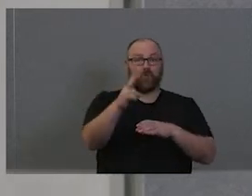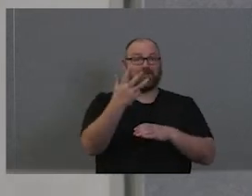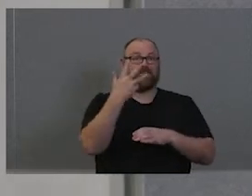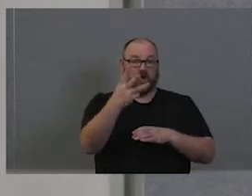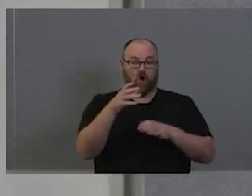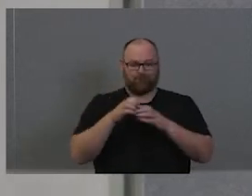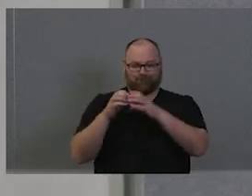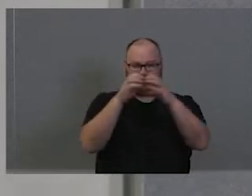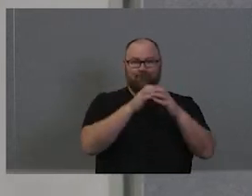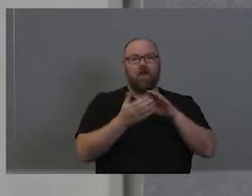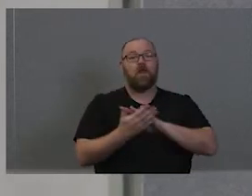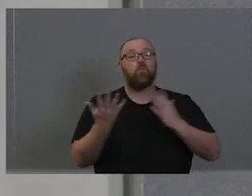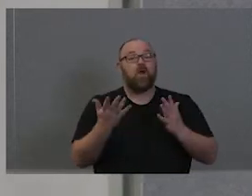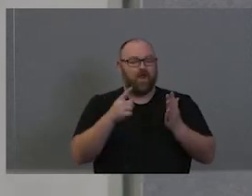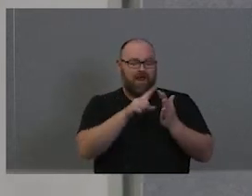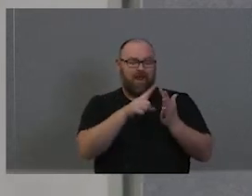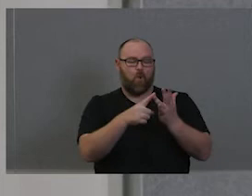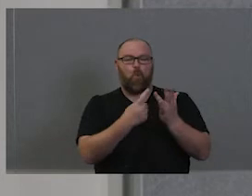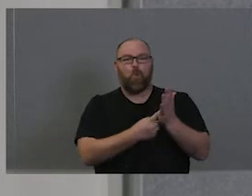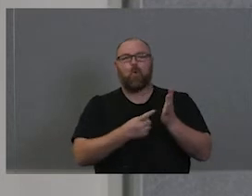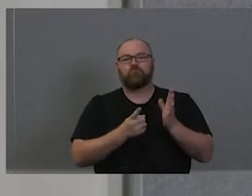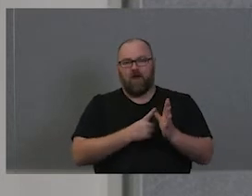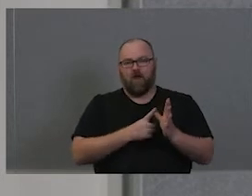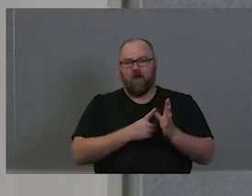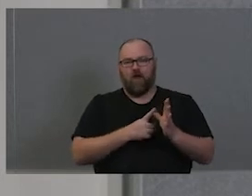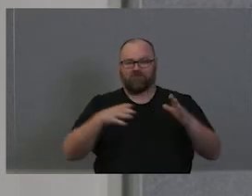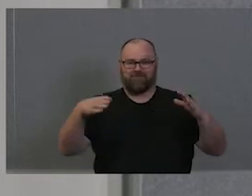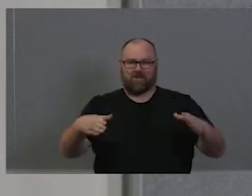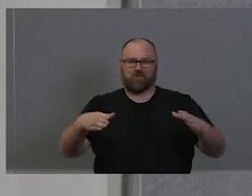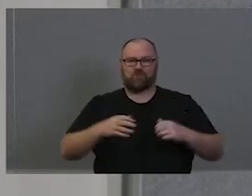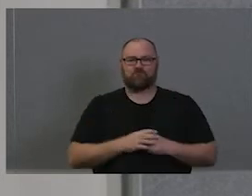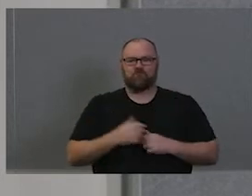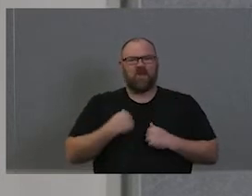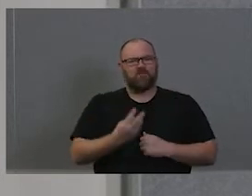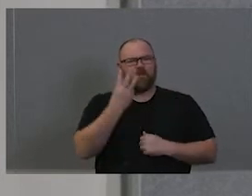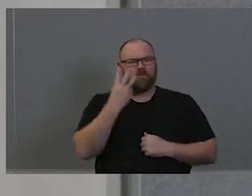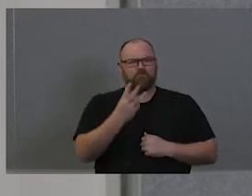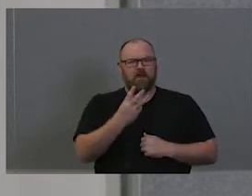The Eora Nation is bordered by three distinctive landmarks.